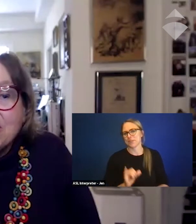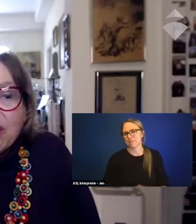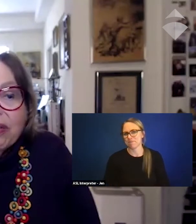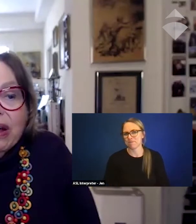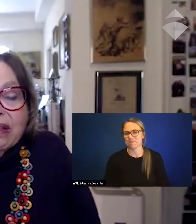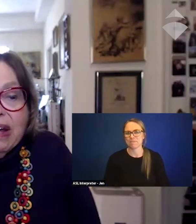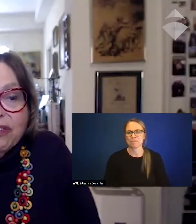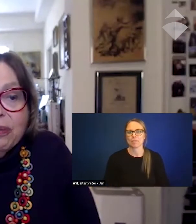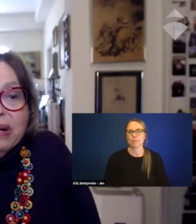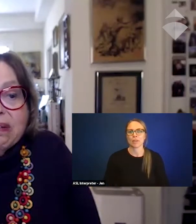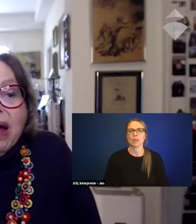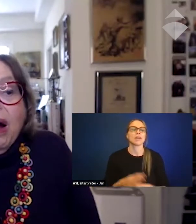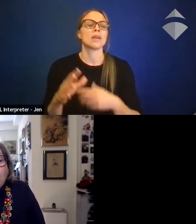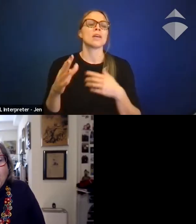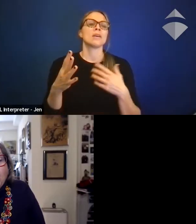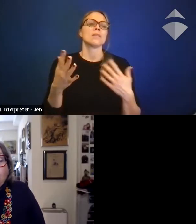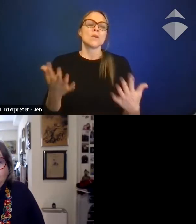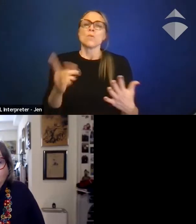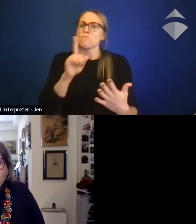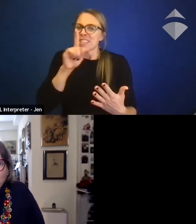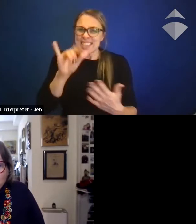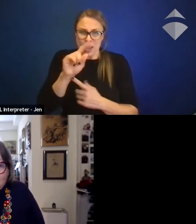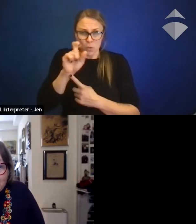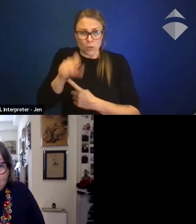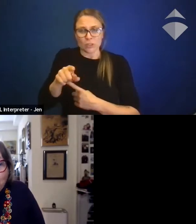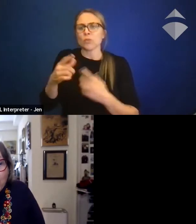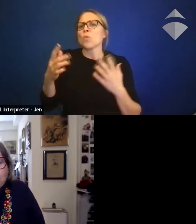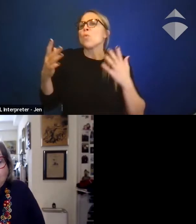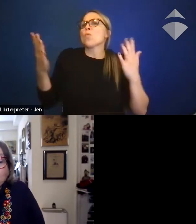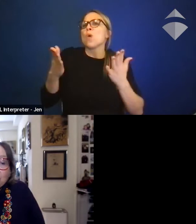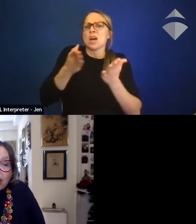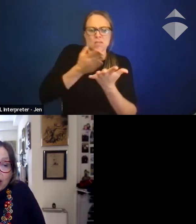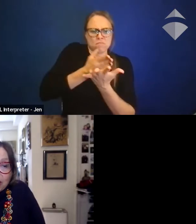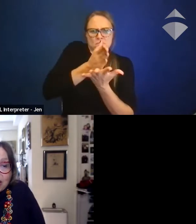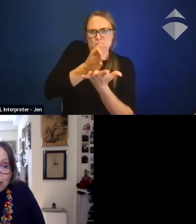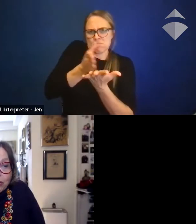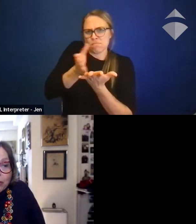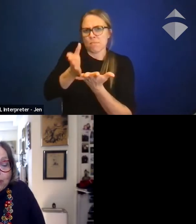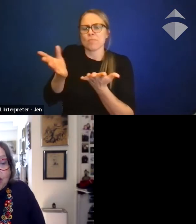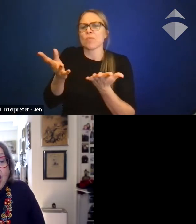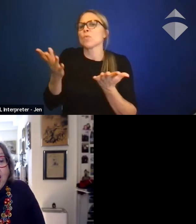So I think the issue is, what are you interested in? Why do you wanna be talking with these groups?